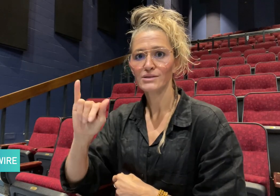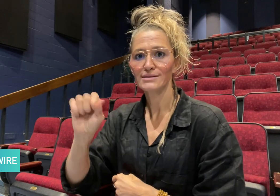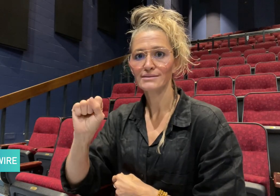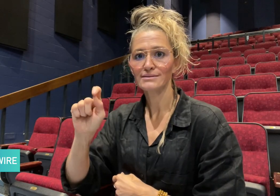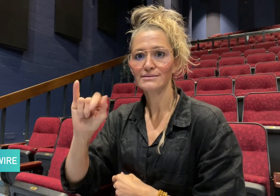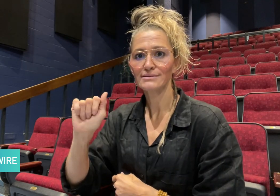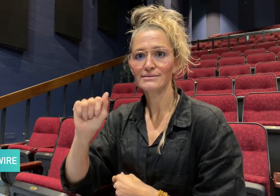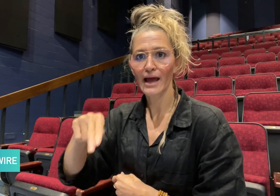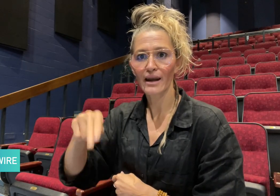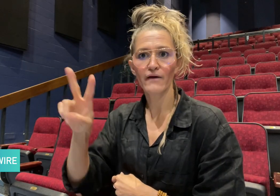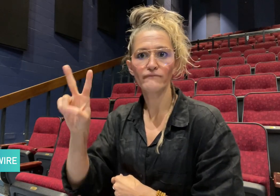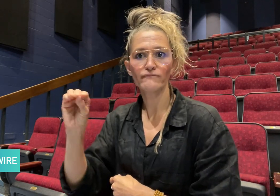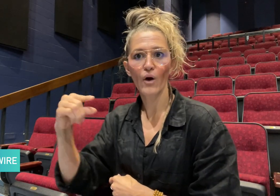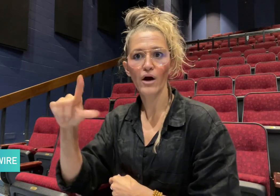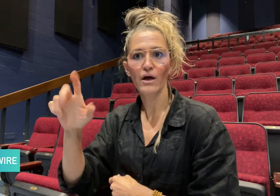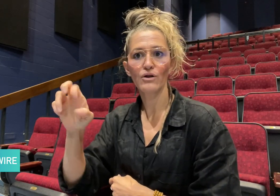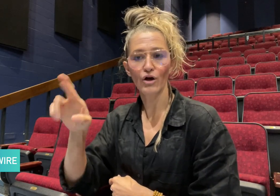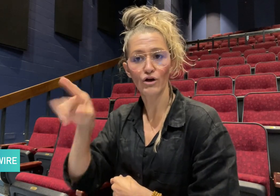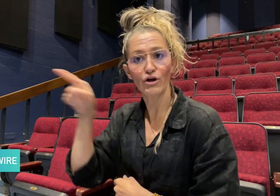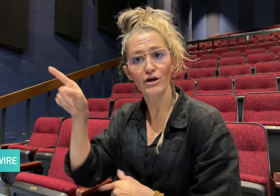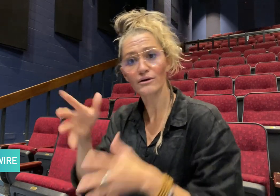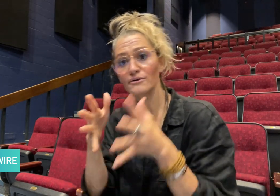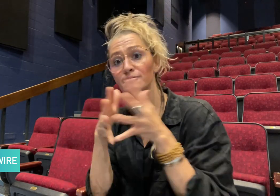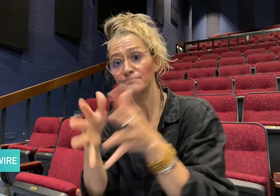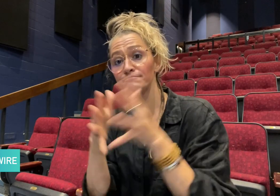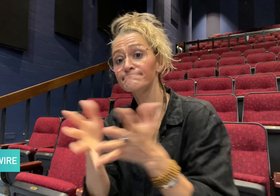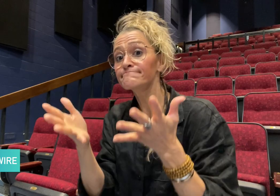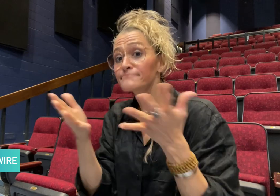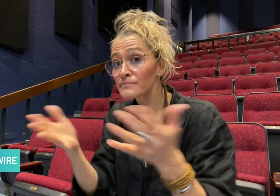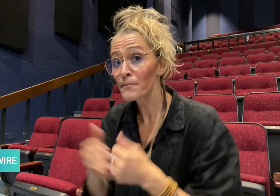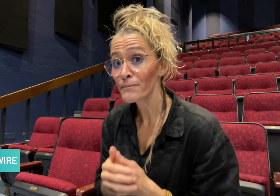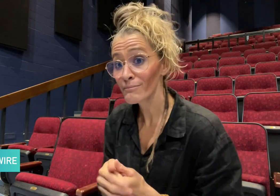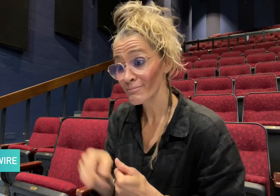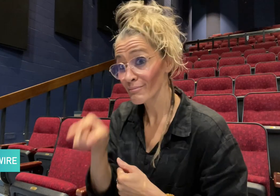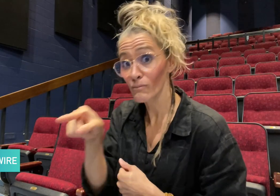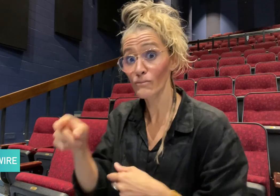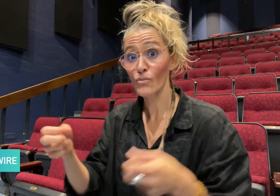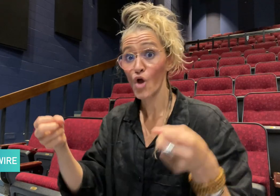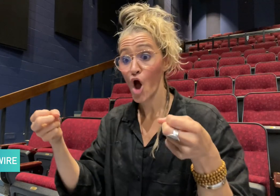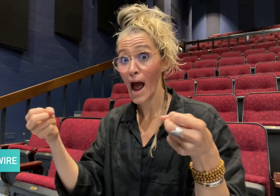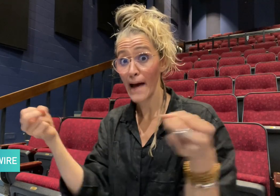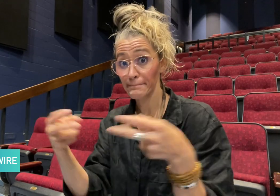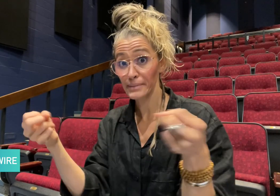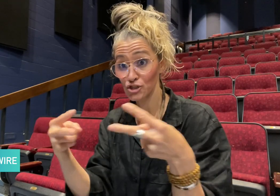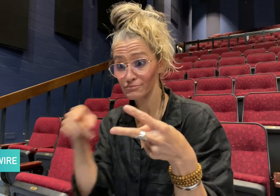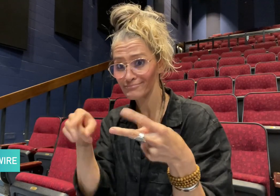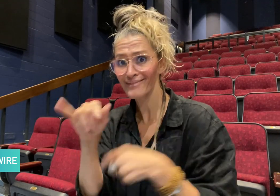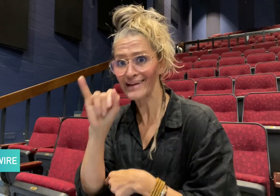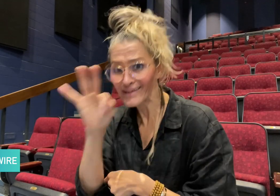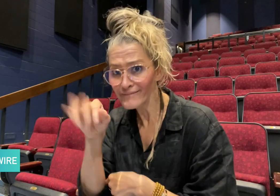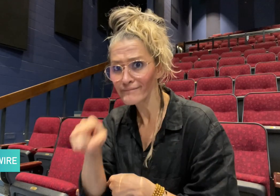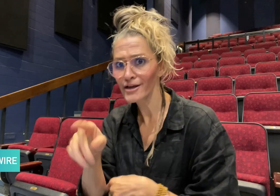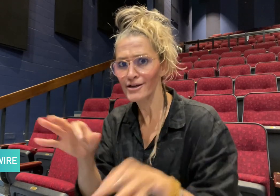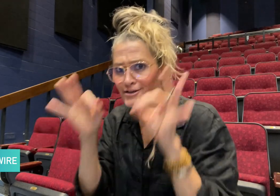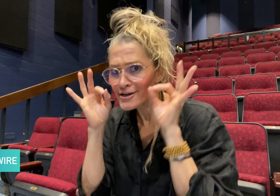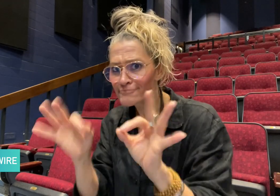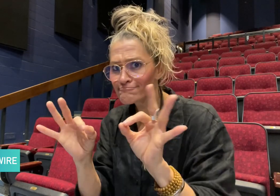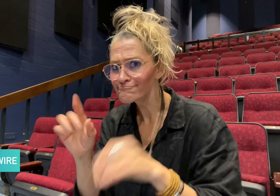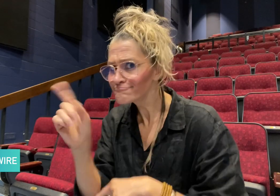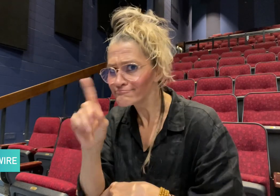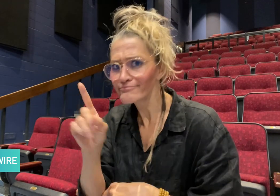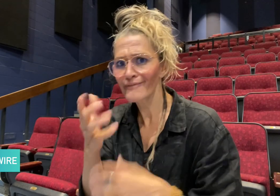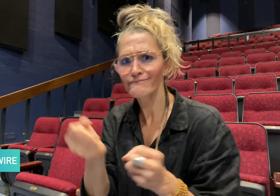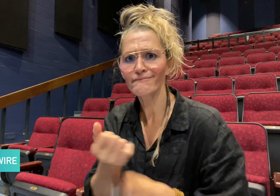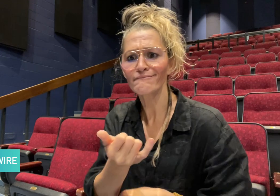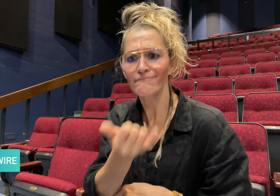Vogler explained if captions are not correct, it is impossible